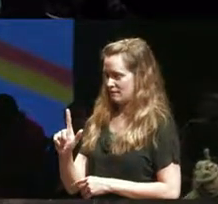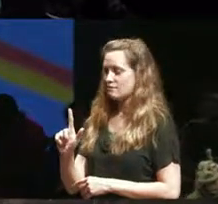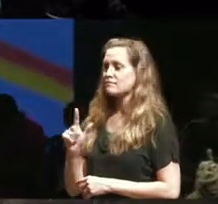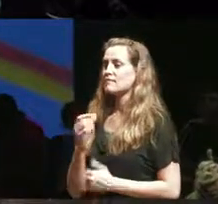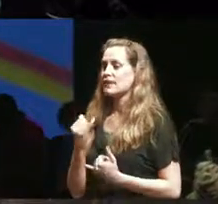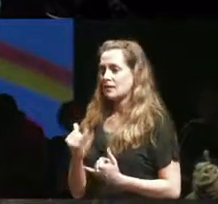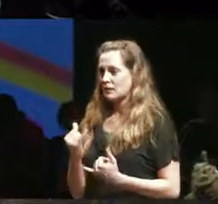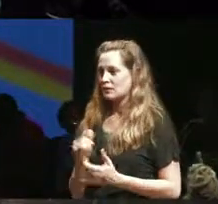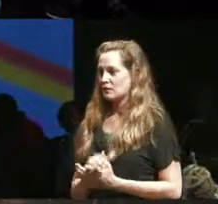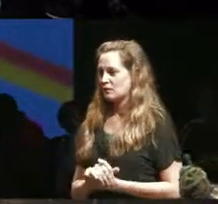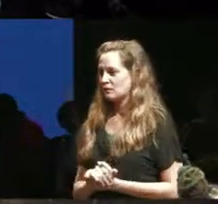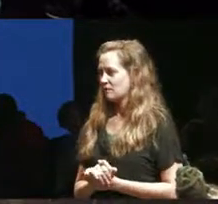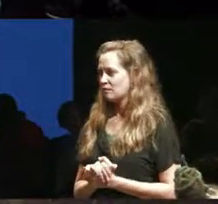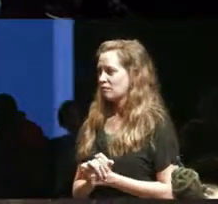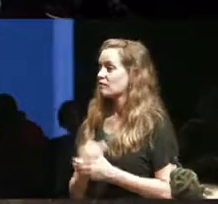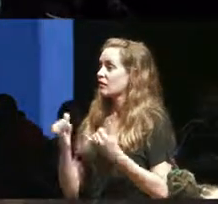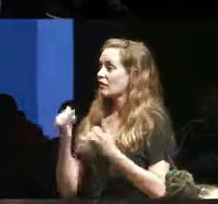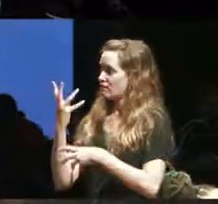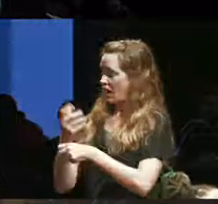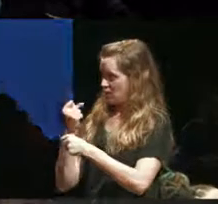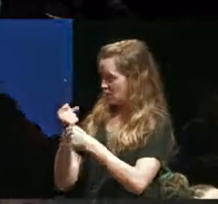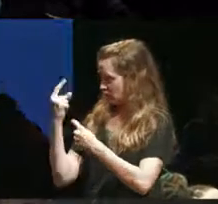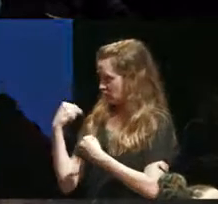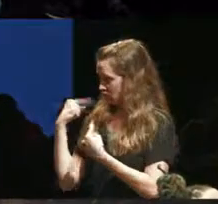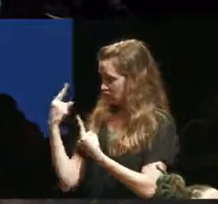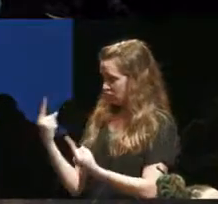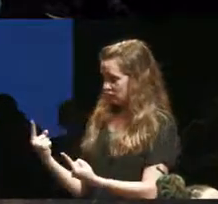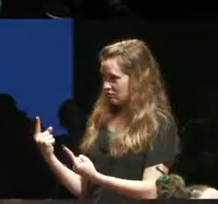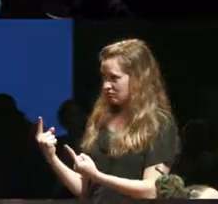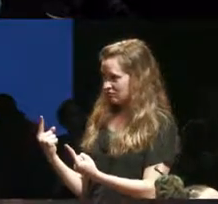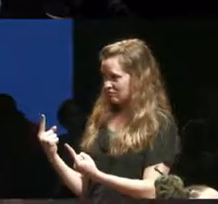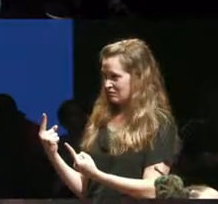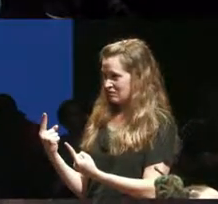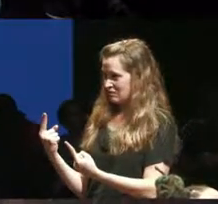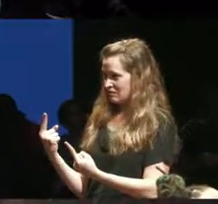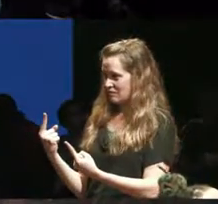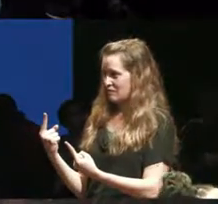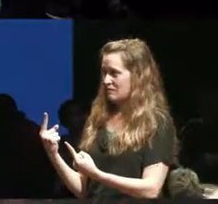last five years at least I've had a we have a working group I started a working